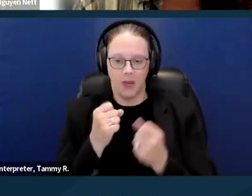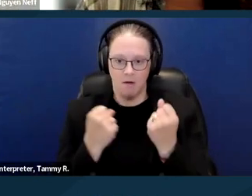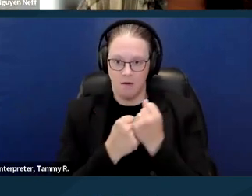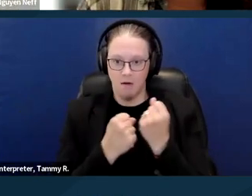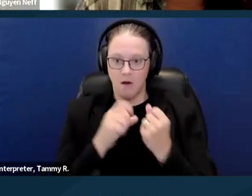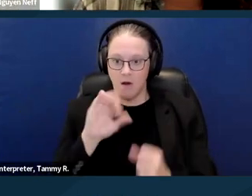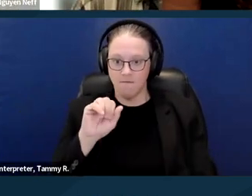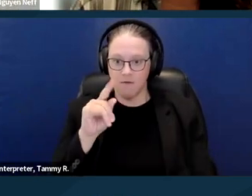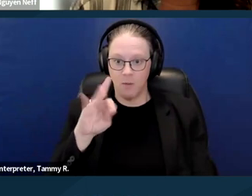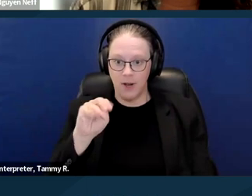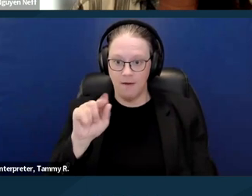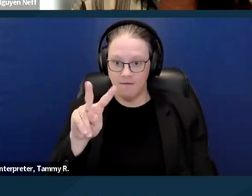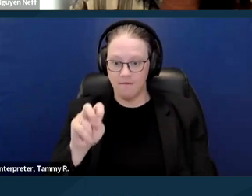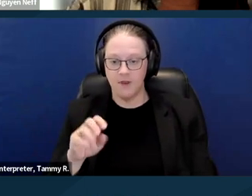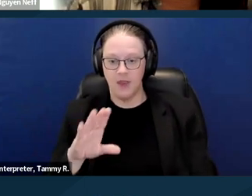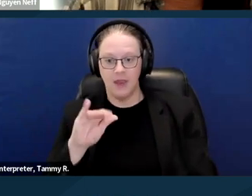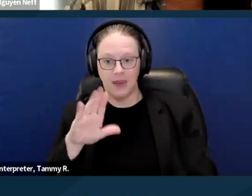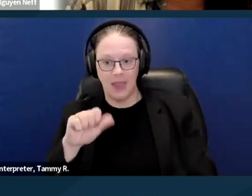and housing, you might also have claims